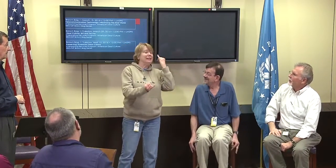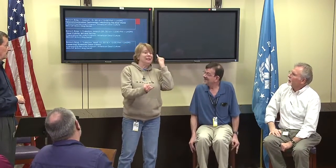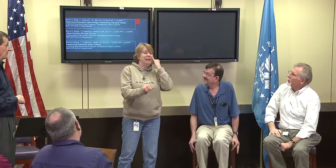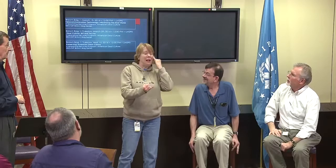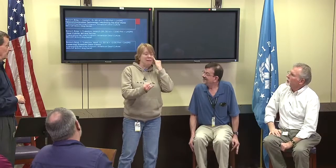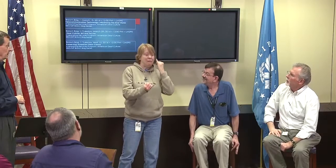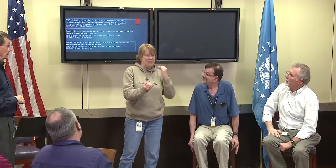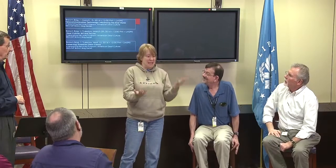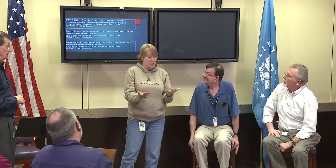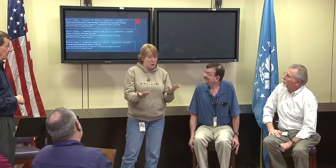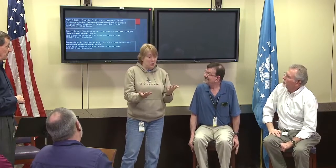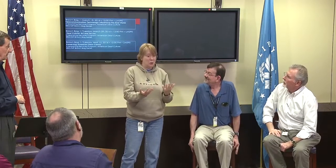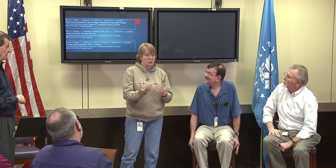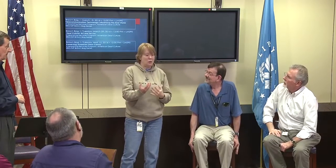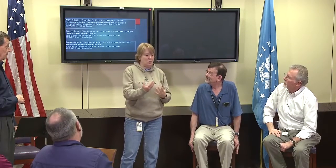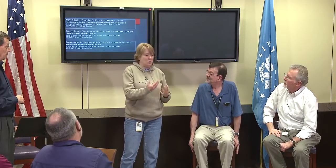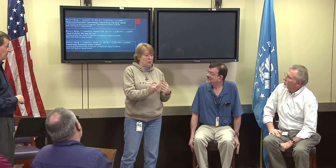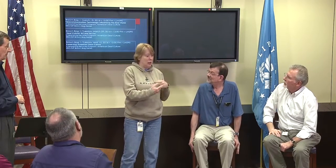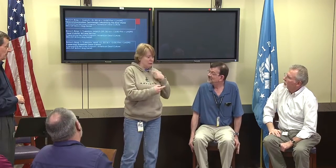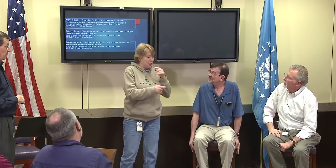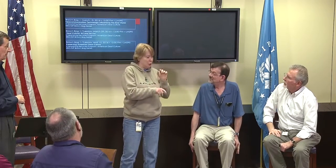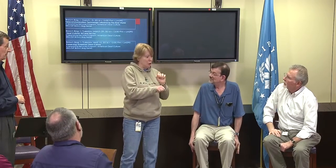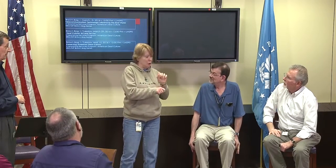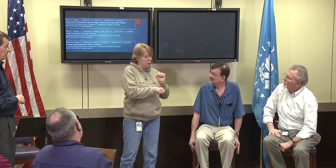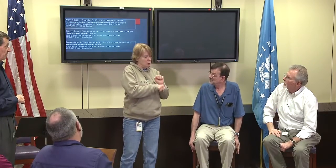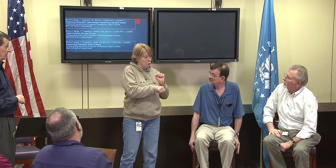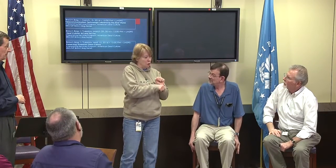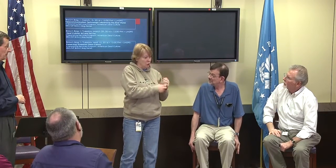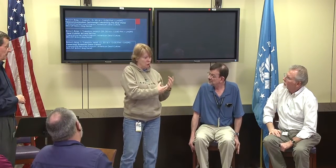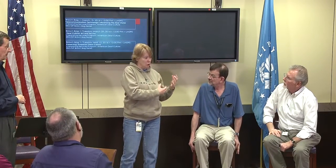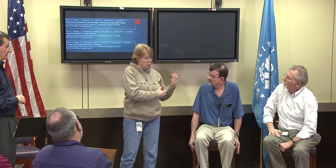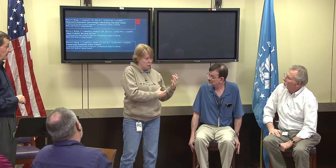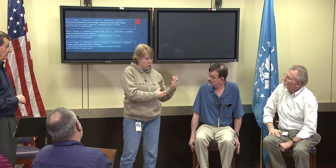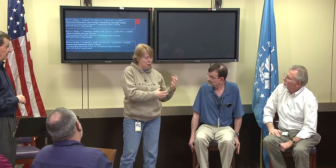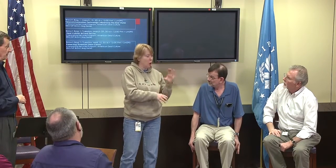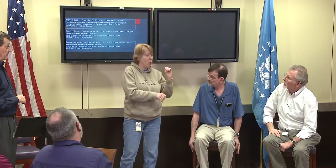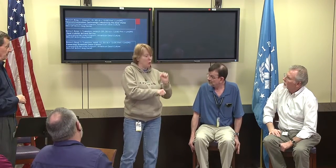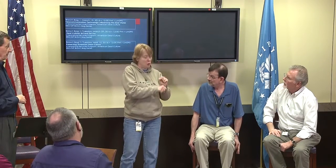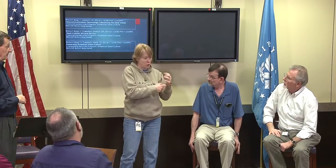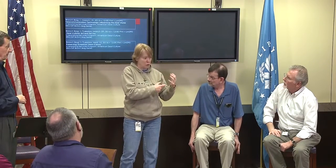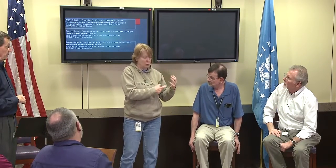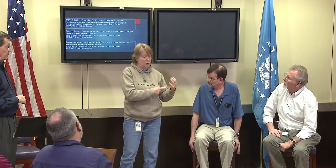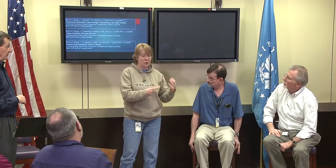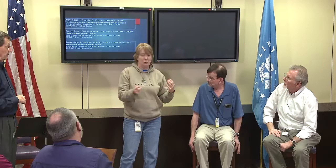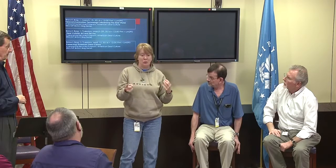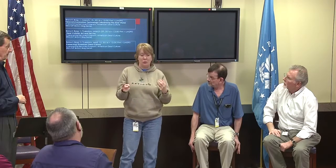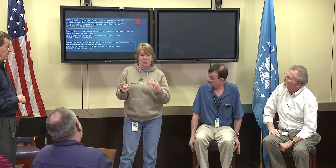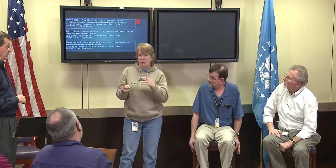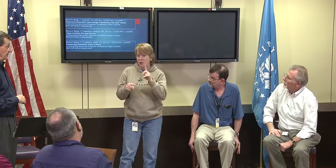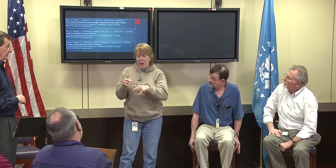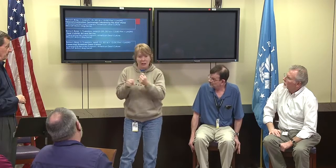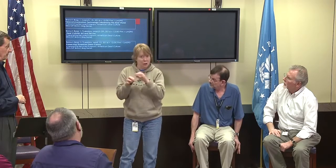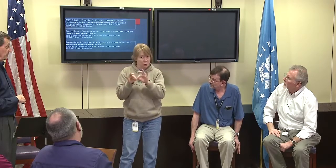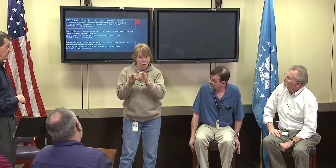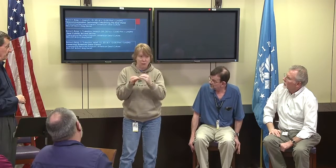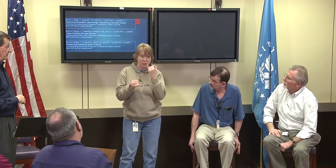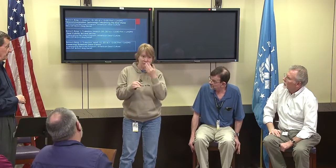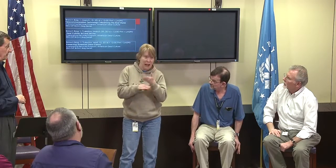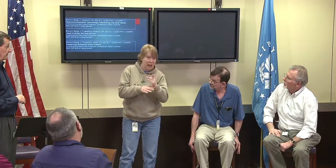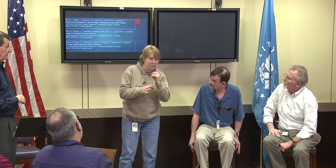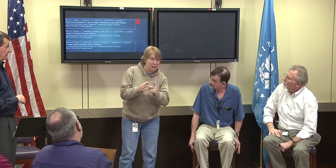if I'm wrong, when we we're here at work coworkers,